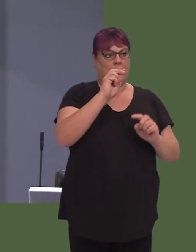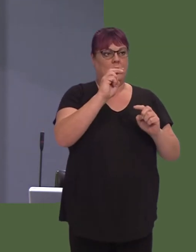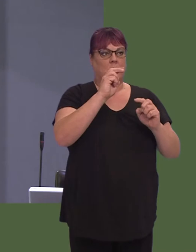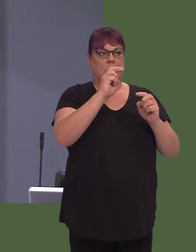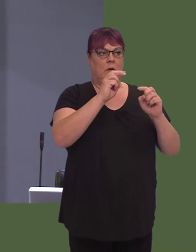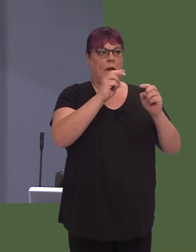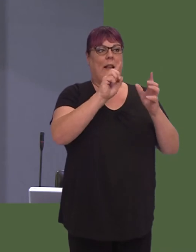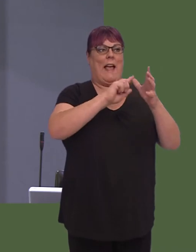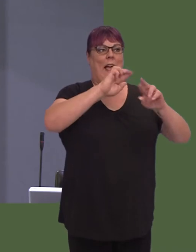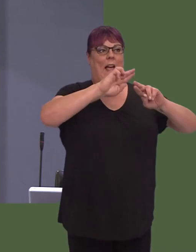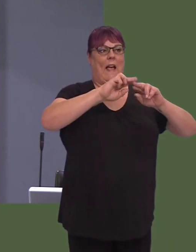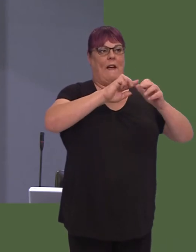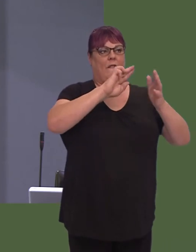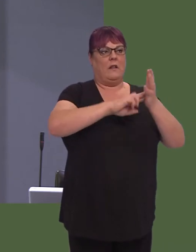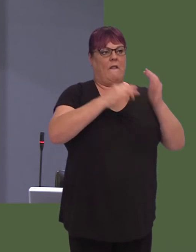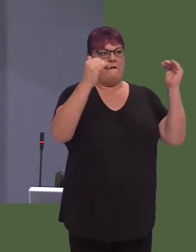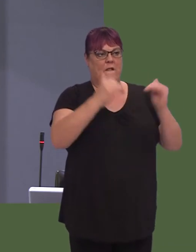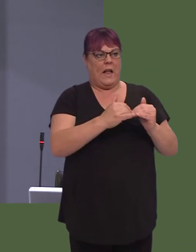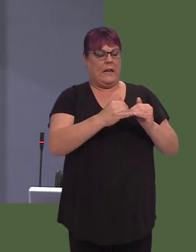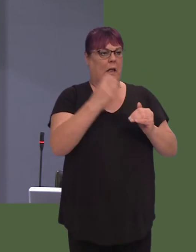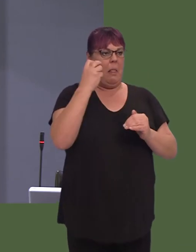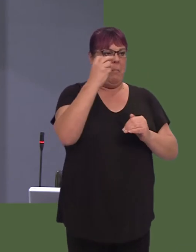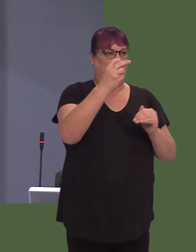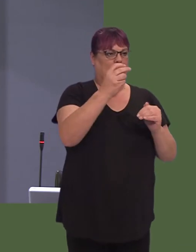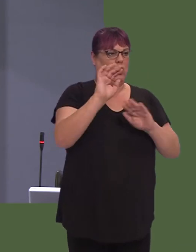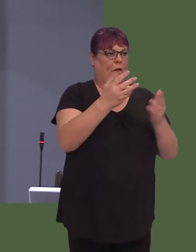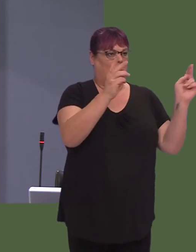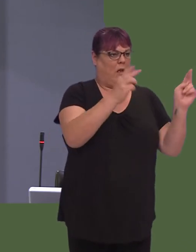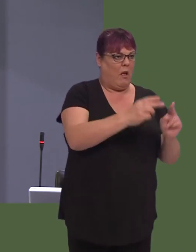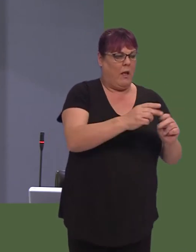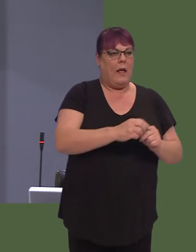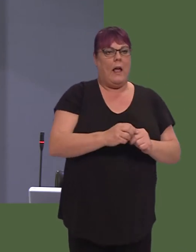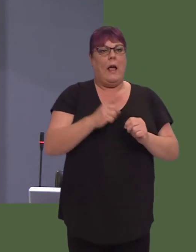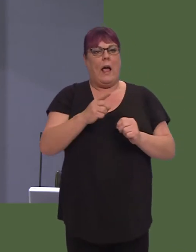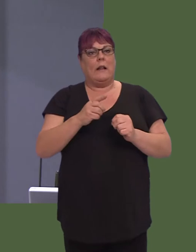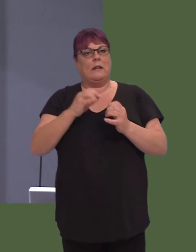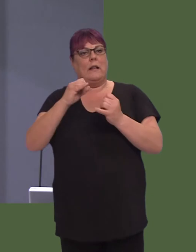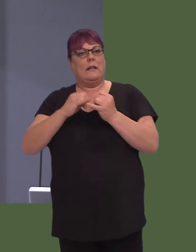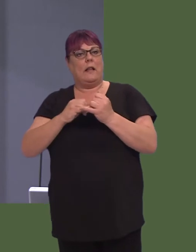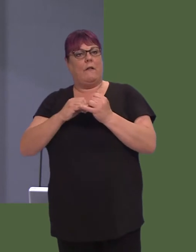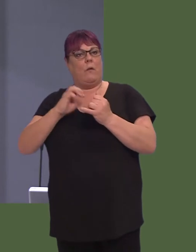a new Transport for Wales franchise does not benefit the south-west of Wales as we would like it to.